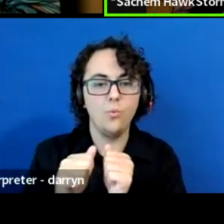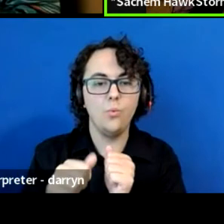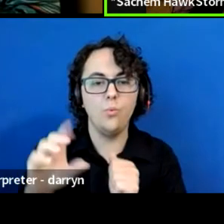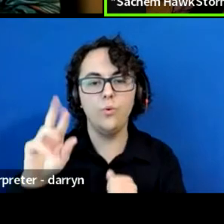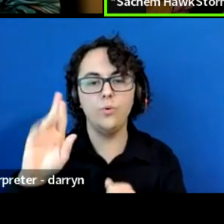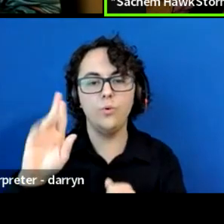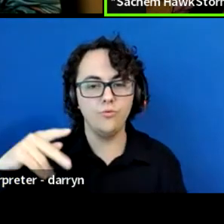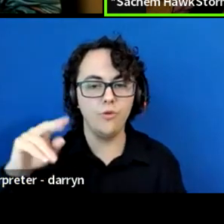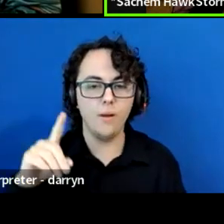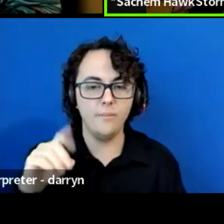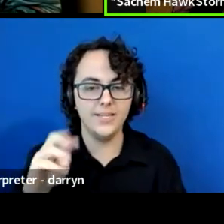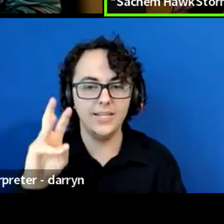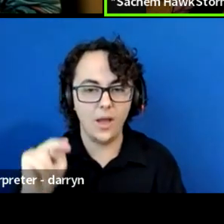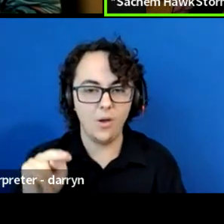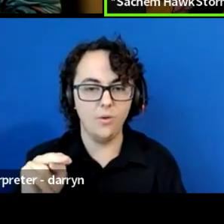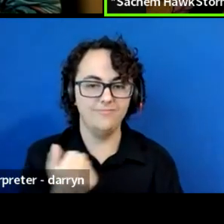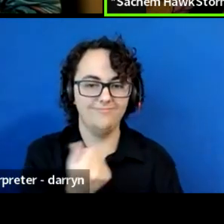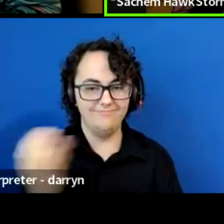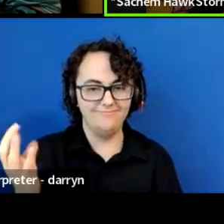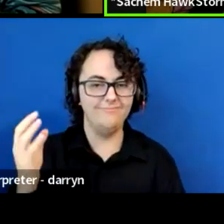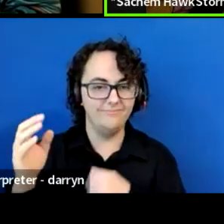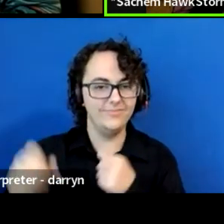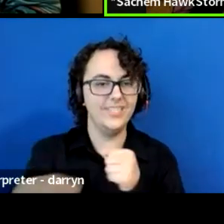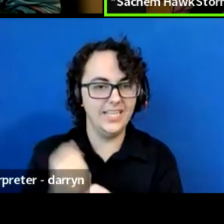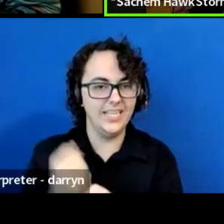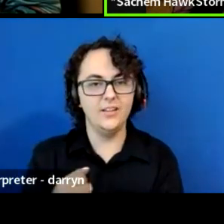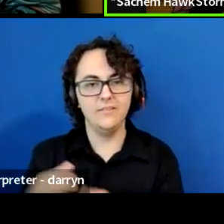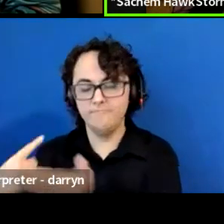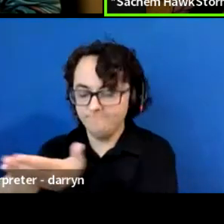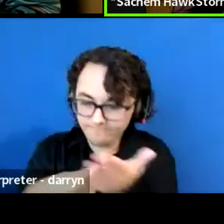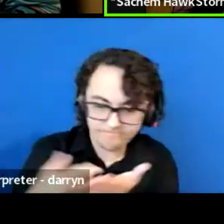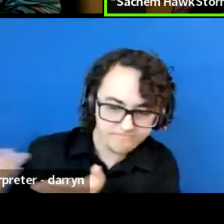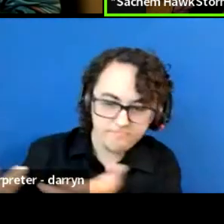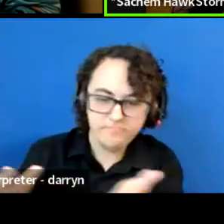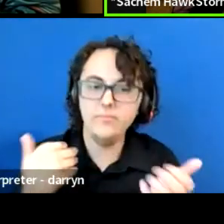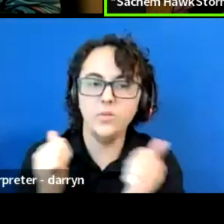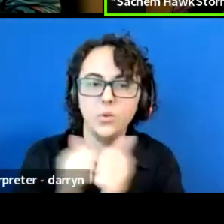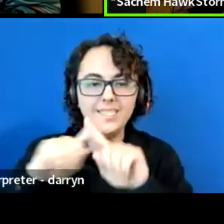and spoke with a bunch of scientists to try to shift the way